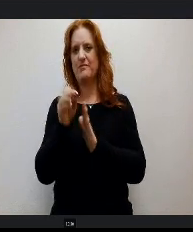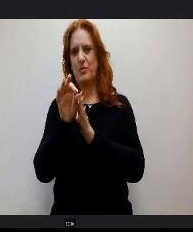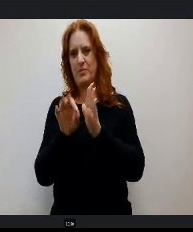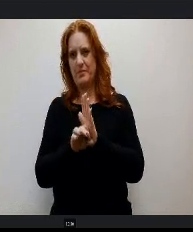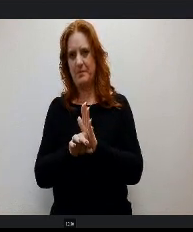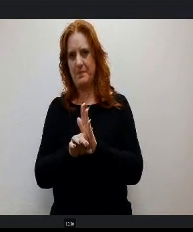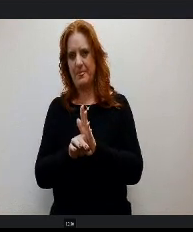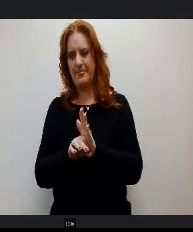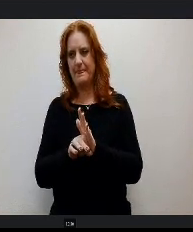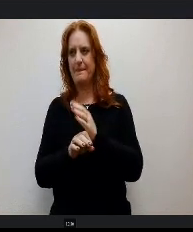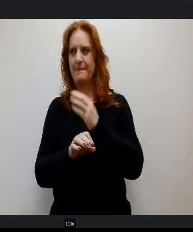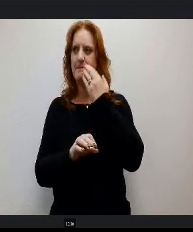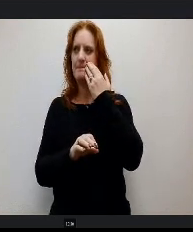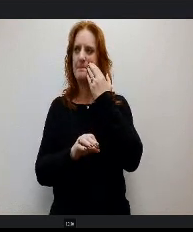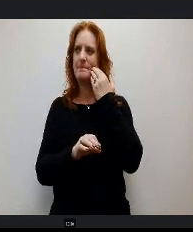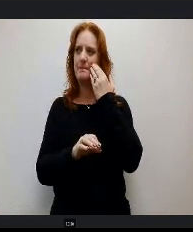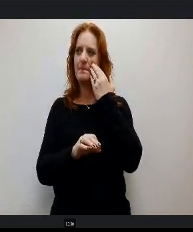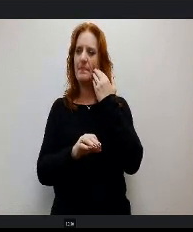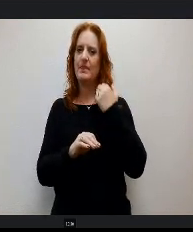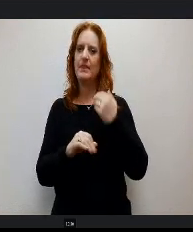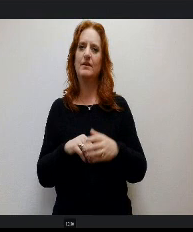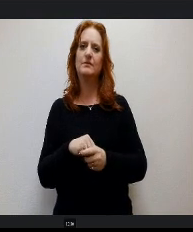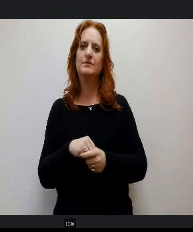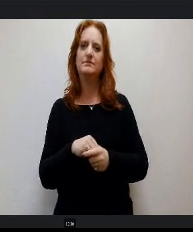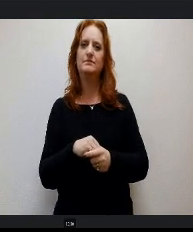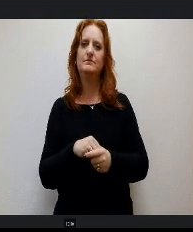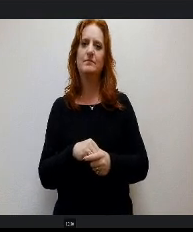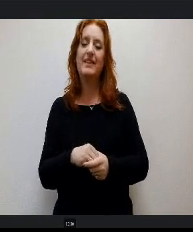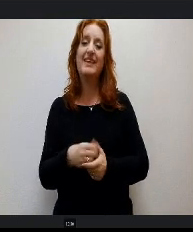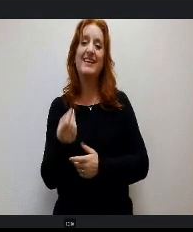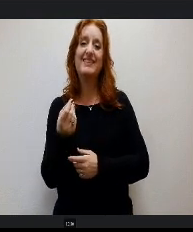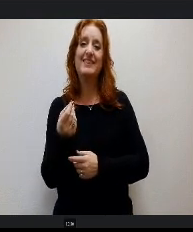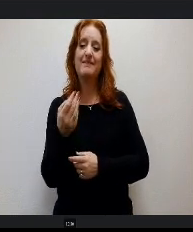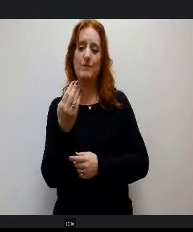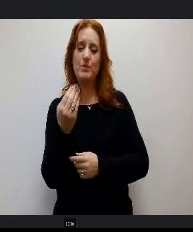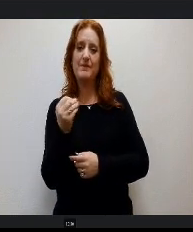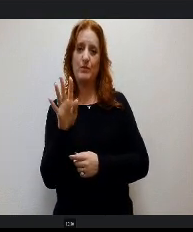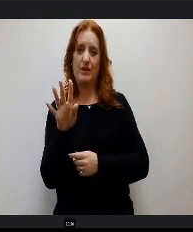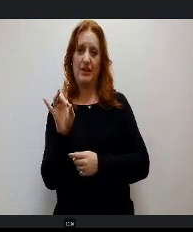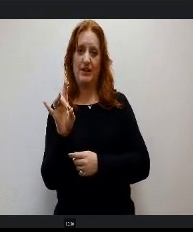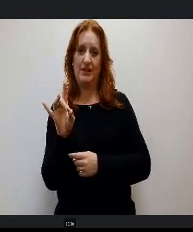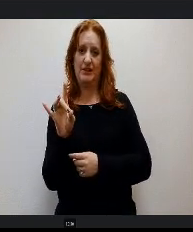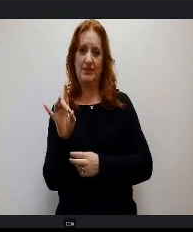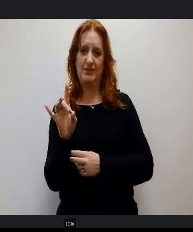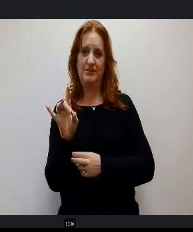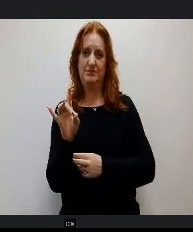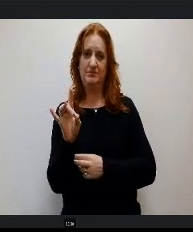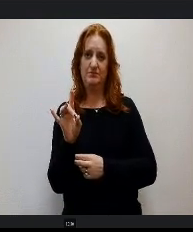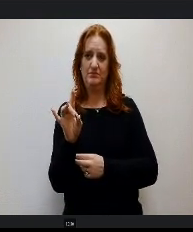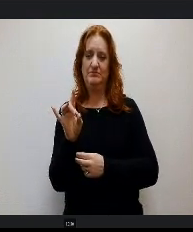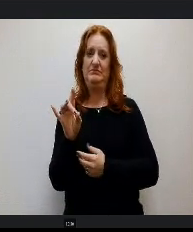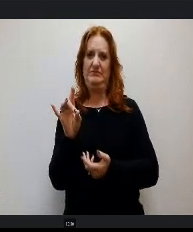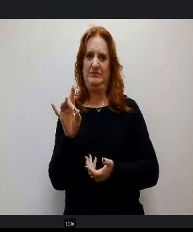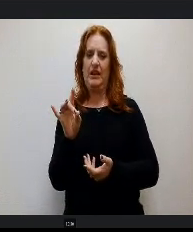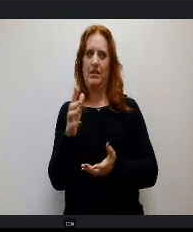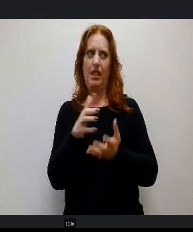So in 1448 it is a dense bill. The fiscal note is